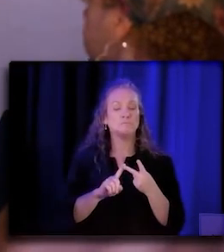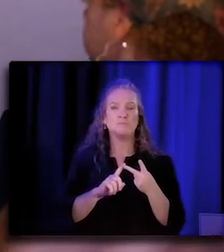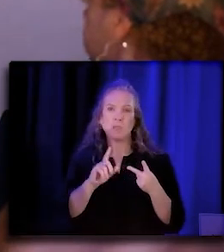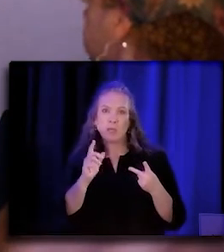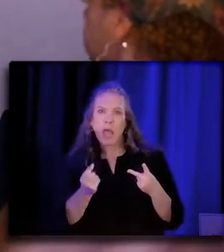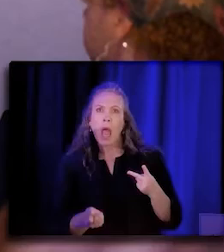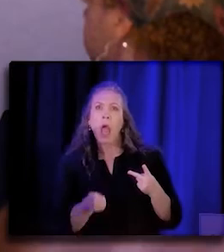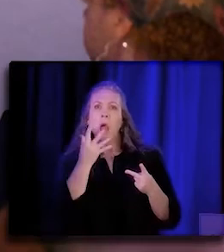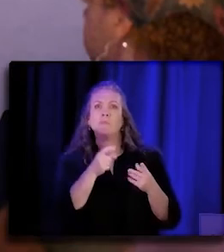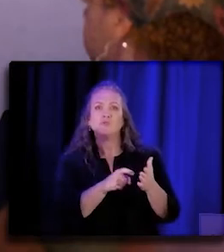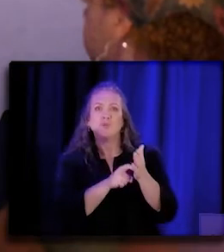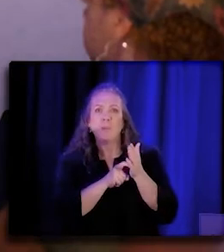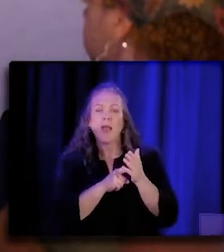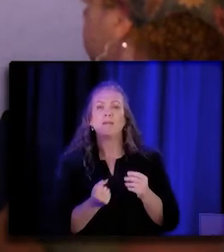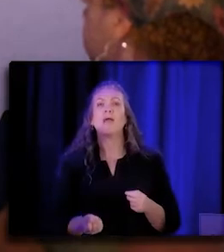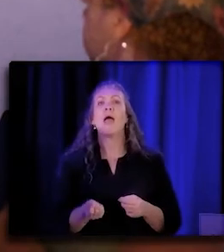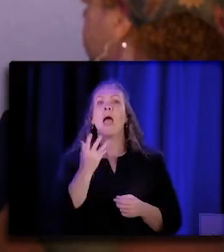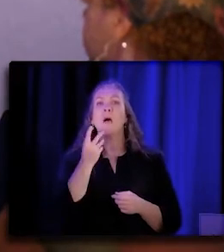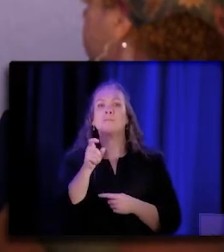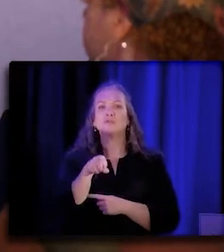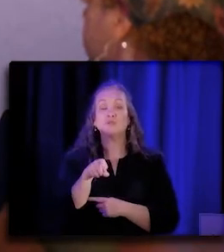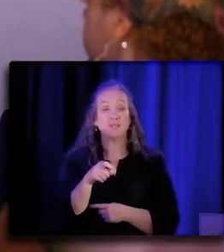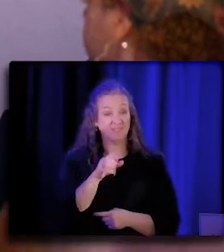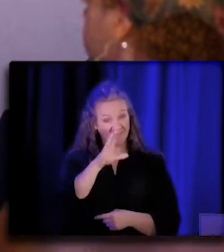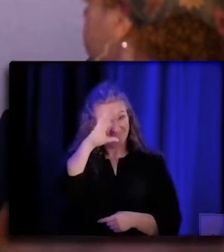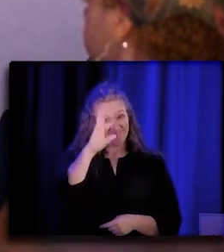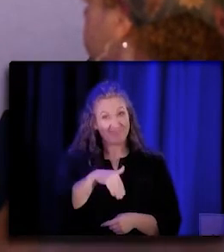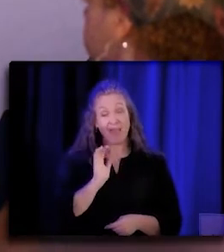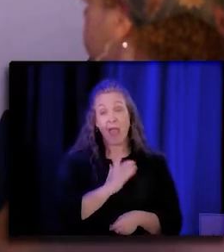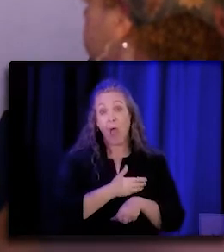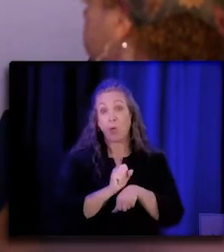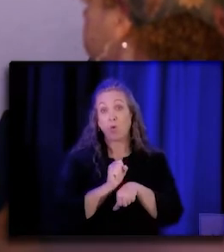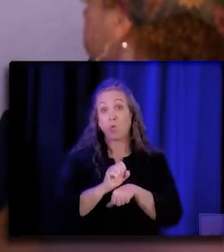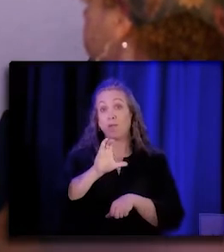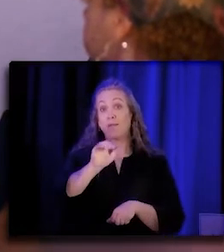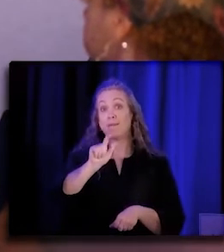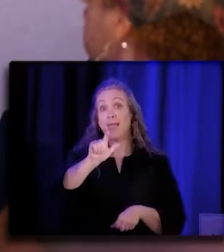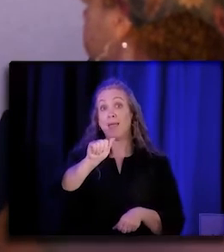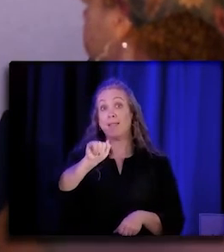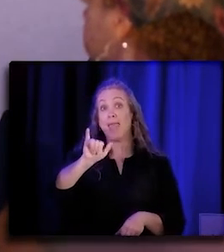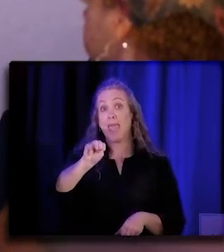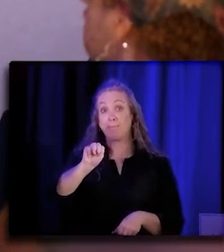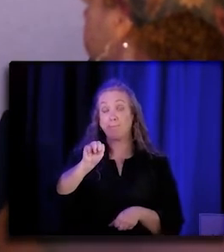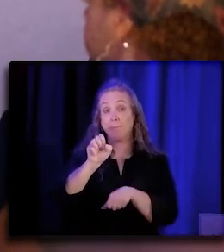When we do our CalAIM work, we hear often from the field there are not enough CHWs,